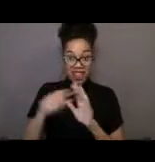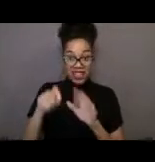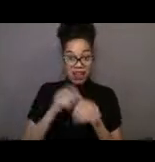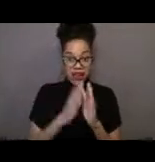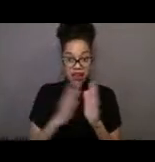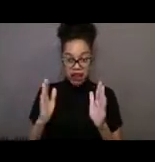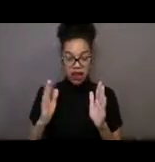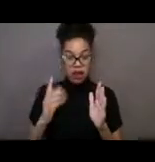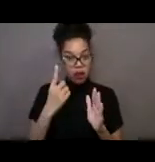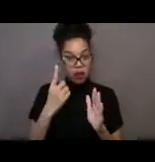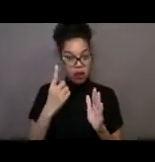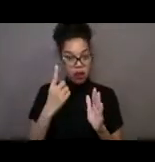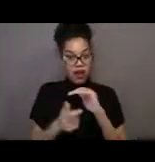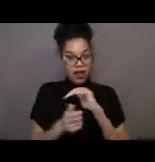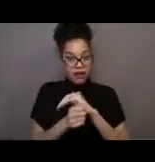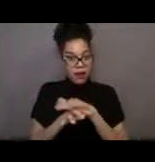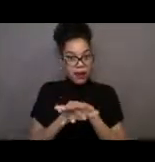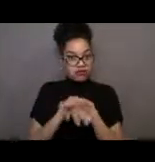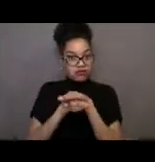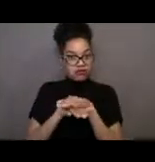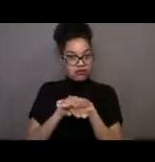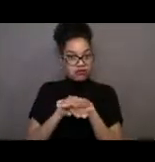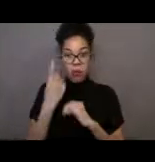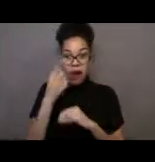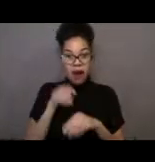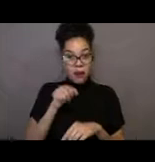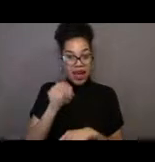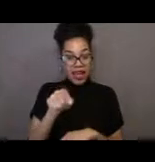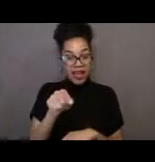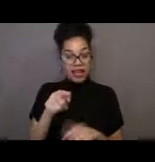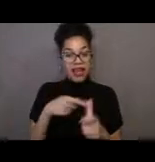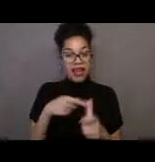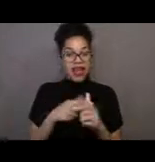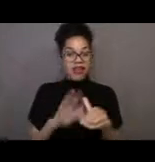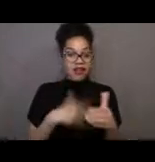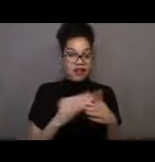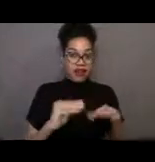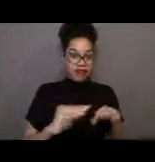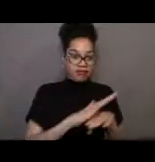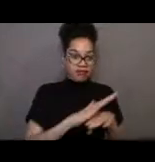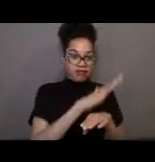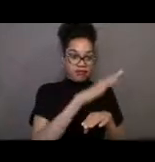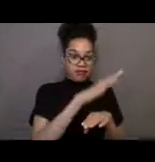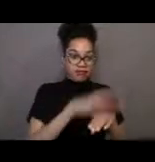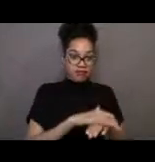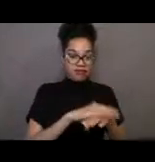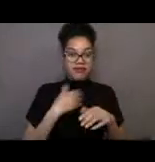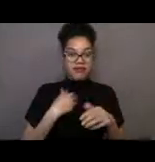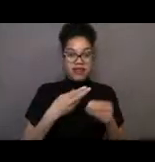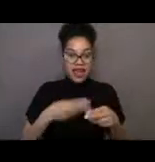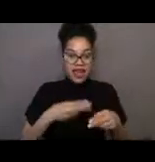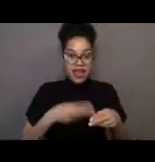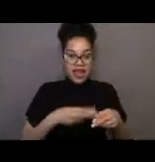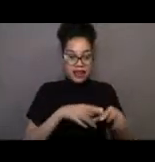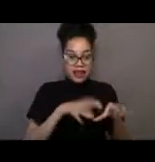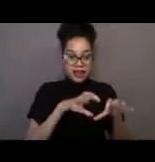Then it nests on its beaches, lays its eggs and ends up turning around and coming back, taking another nine months to a year.